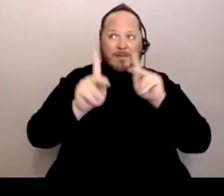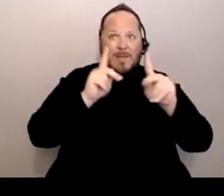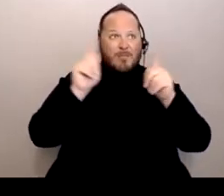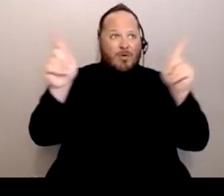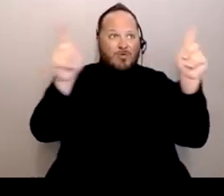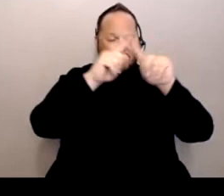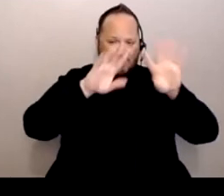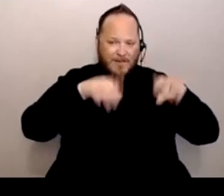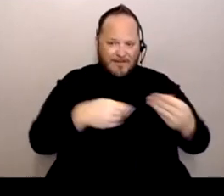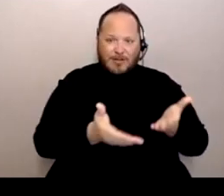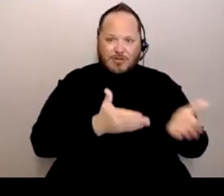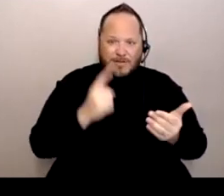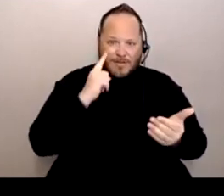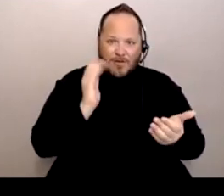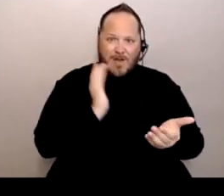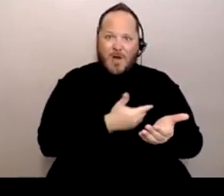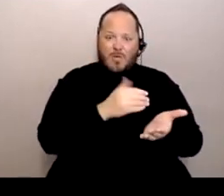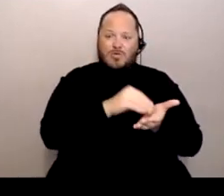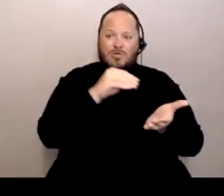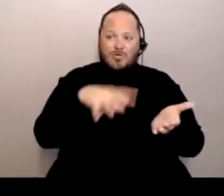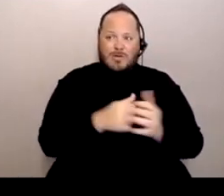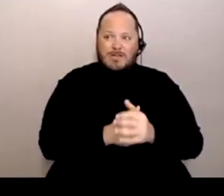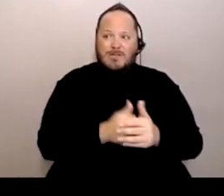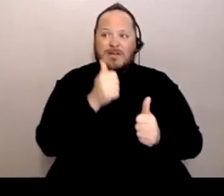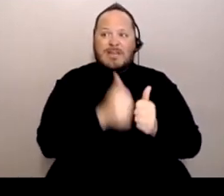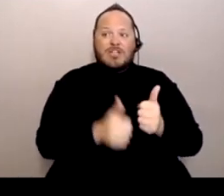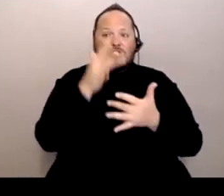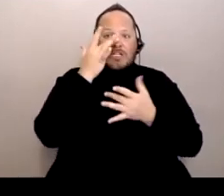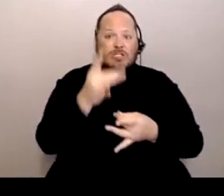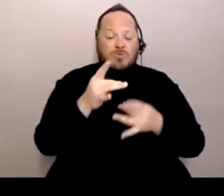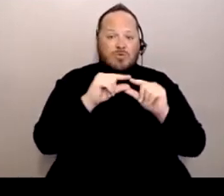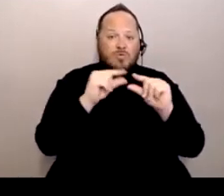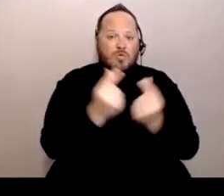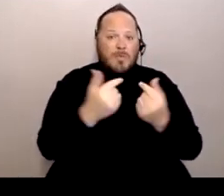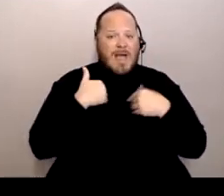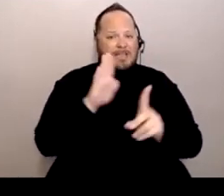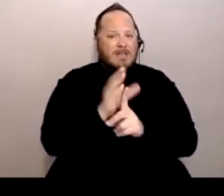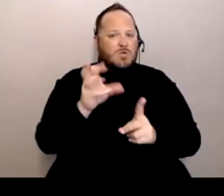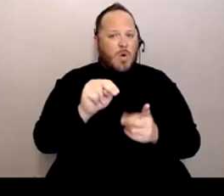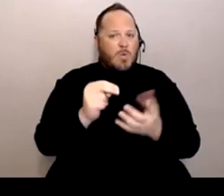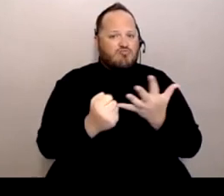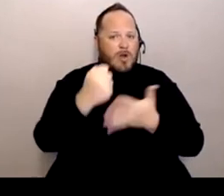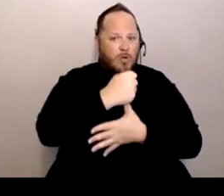And so each interest group has its own priorities and its own concerns.